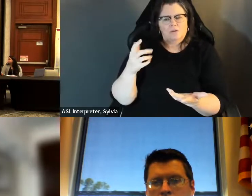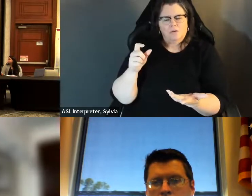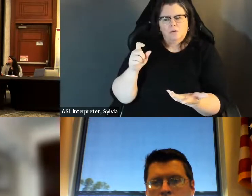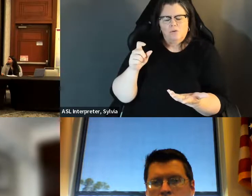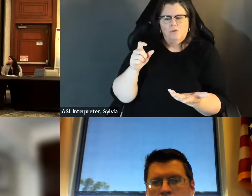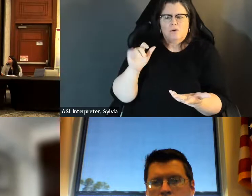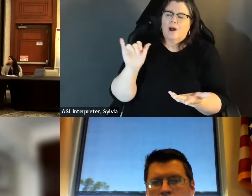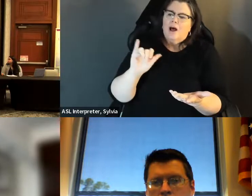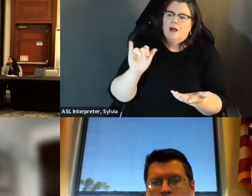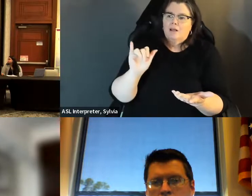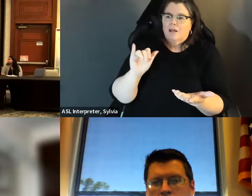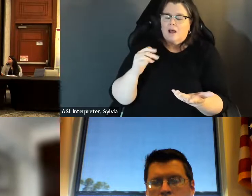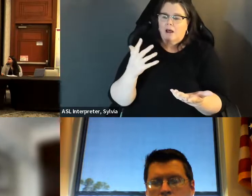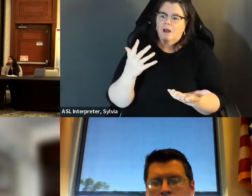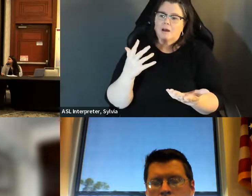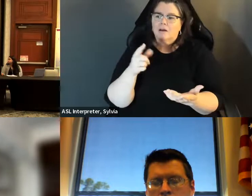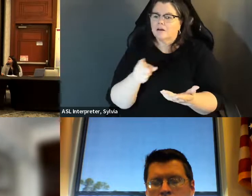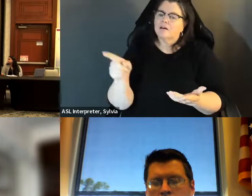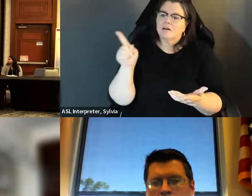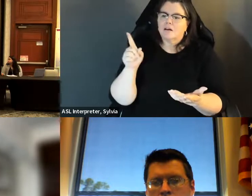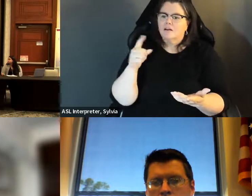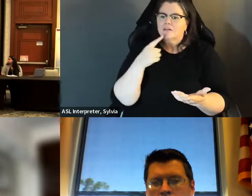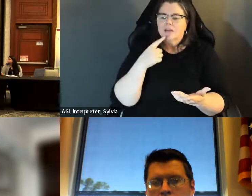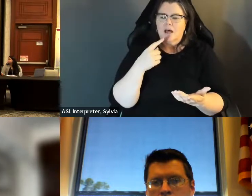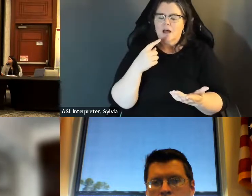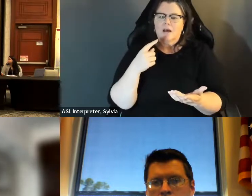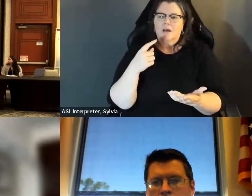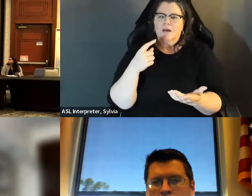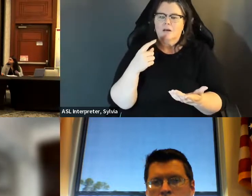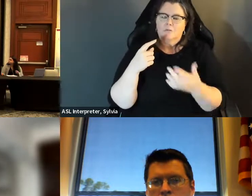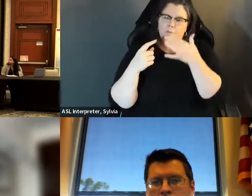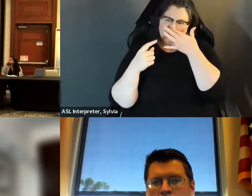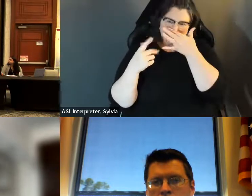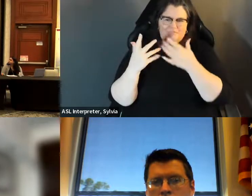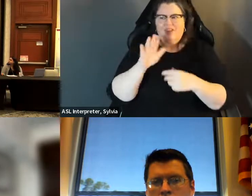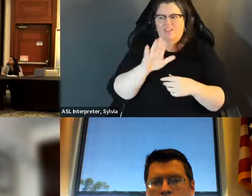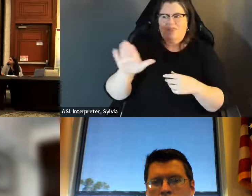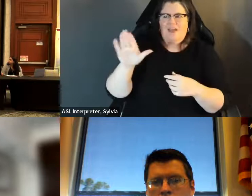We are a republic, but there rhetoric is intended to say, This is not a a direct democracy. in is not a direct democracy